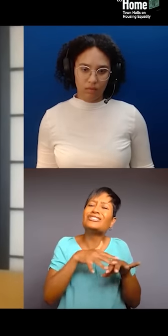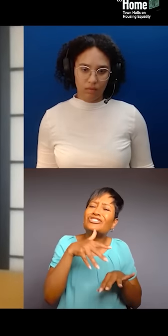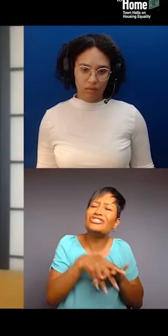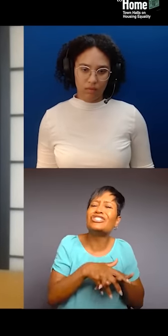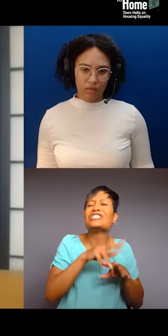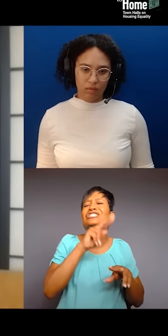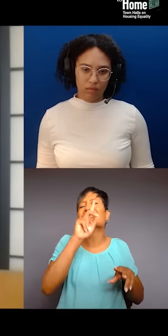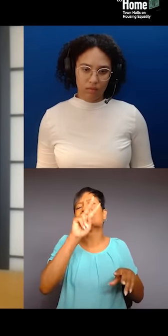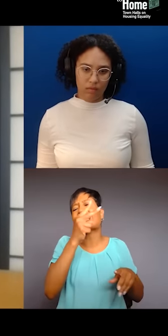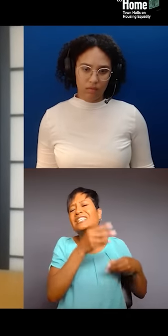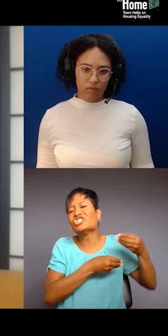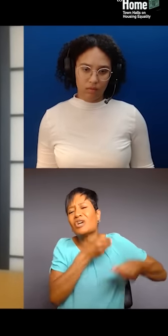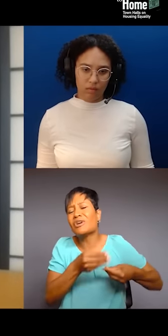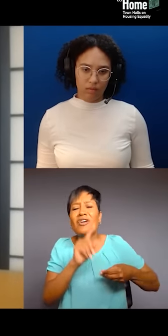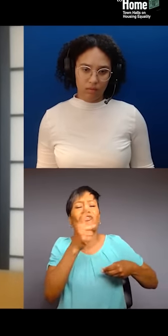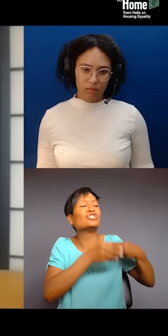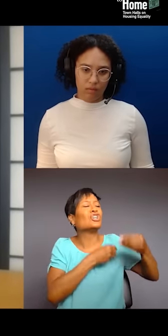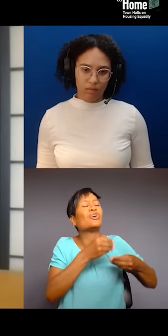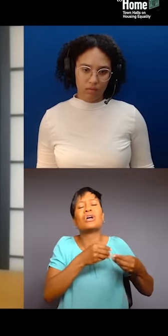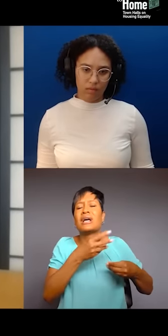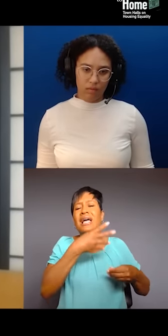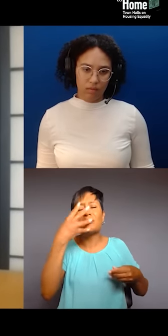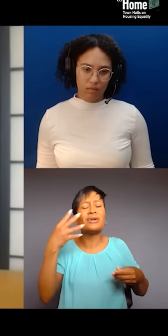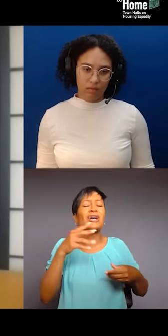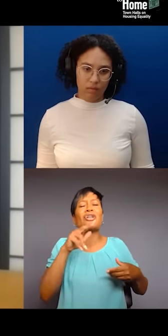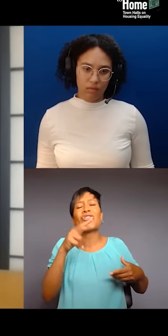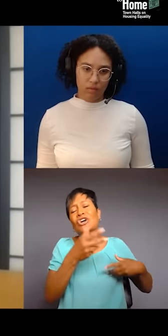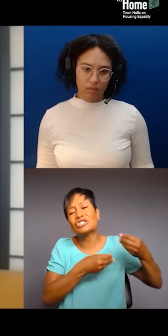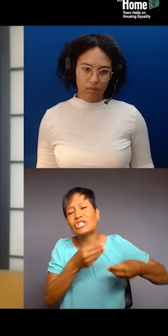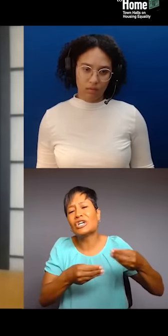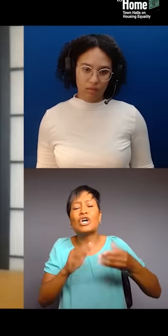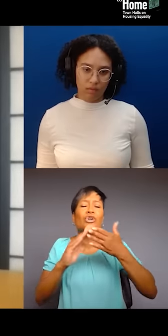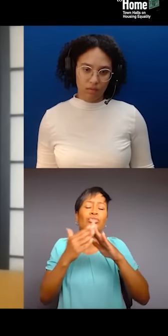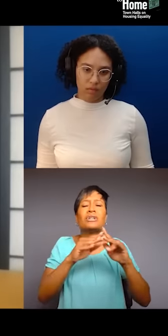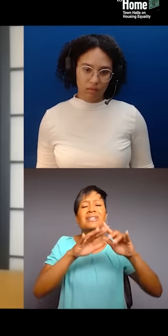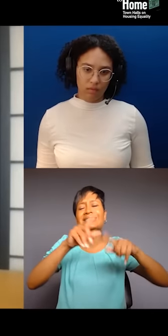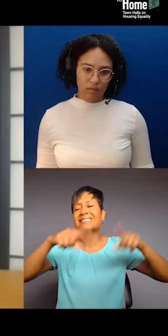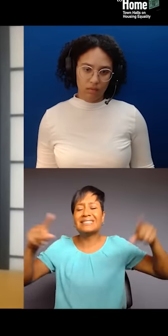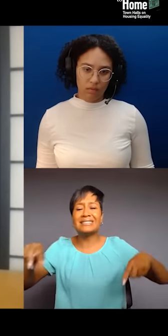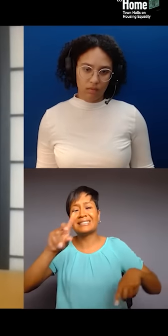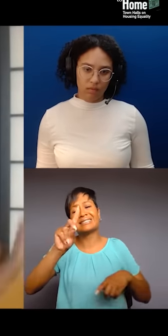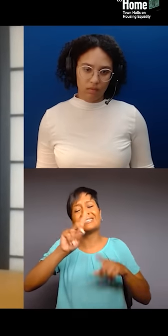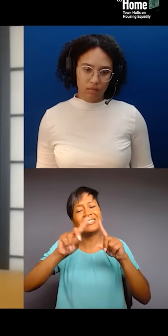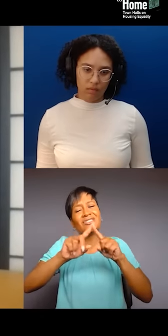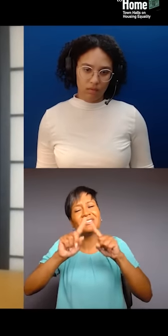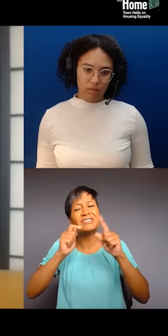communities and diasporas. But the work is not about me as an individual or my partner as an individual, the work is about the community.